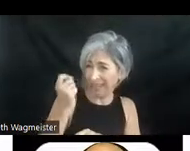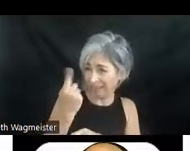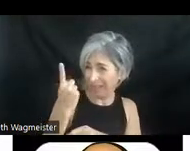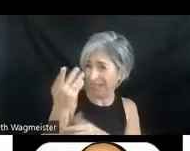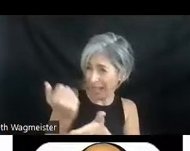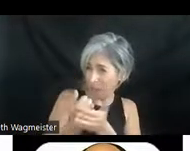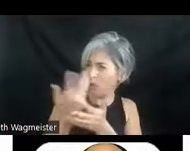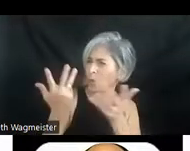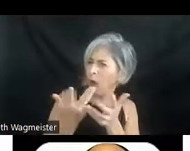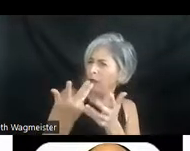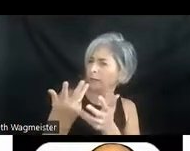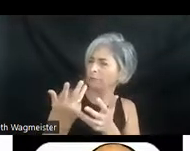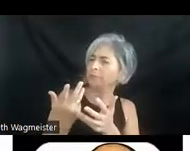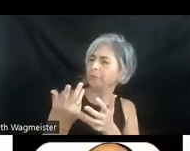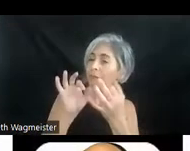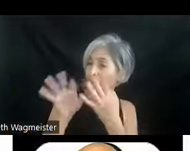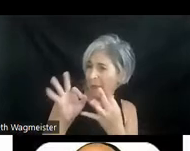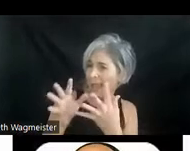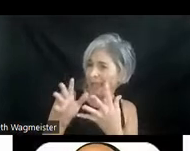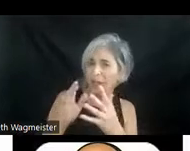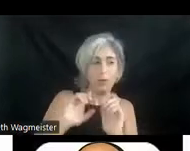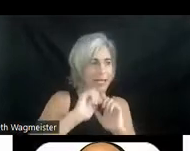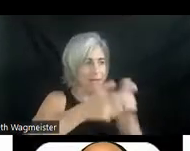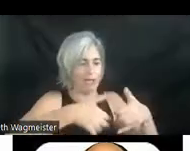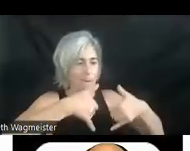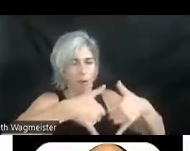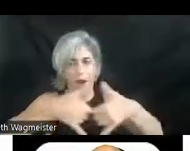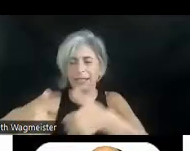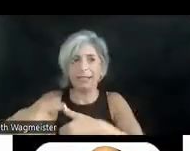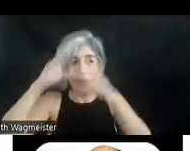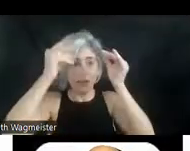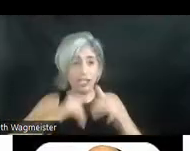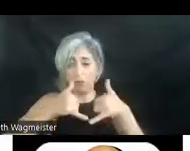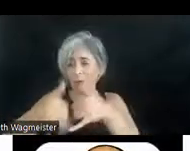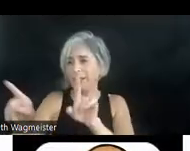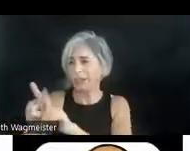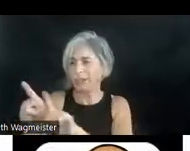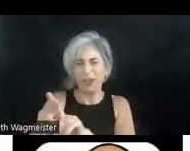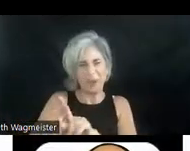them, what. We give them prizes and their teachers prizes, that sort of thing. All kinds